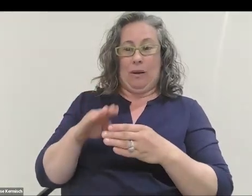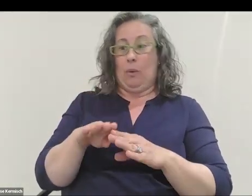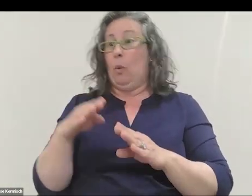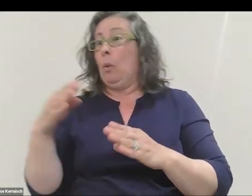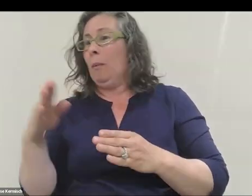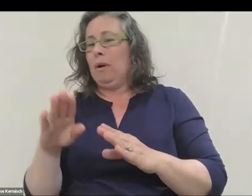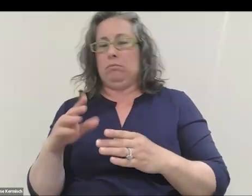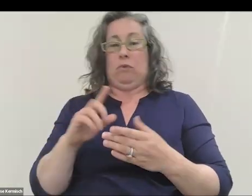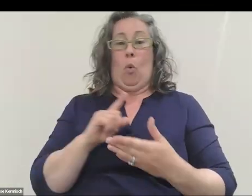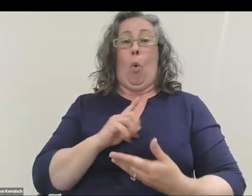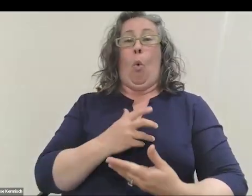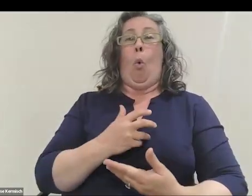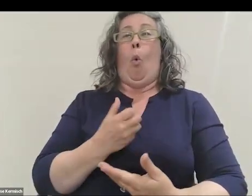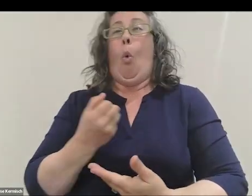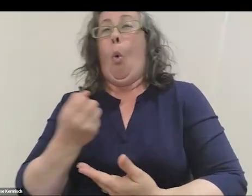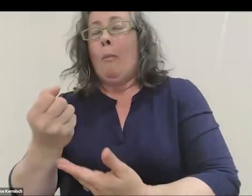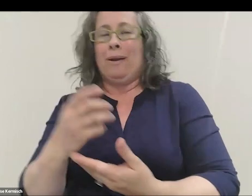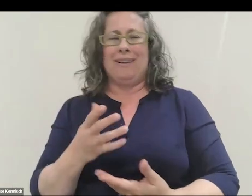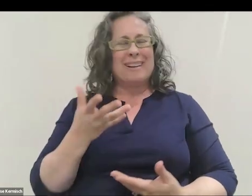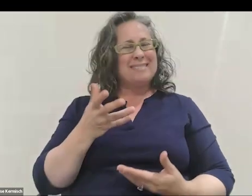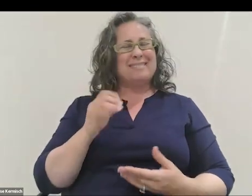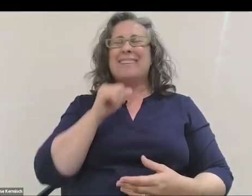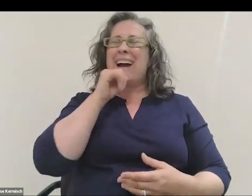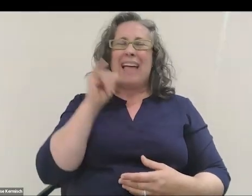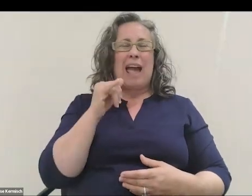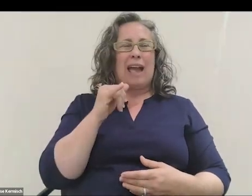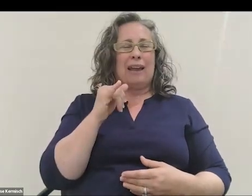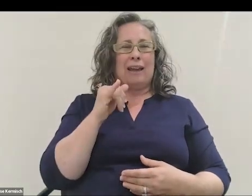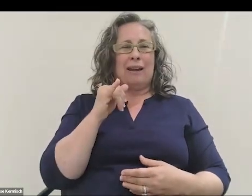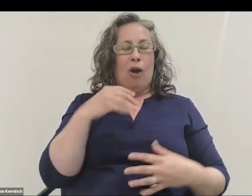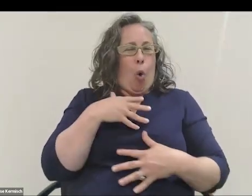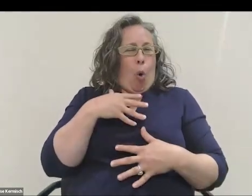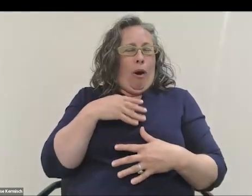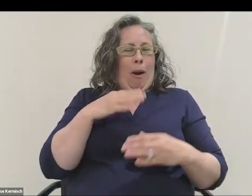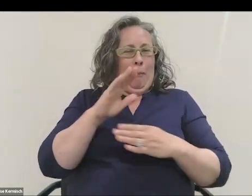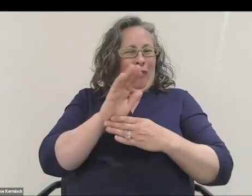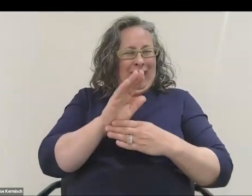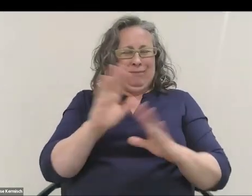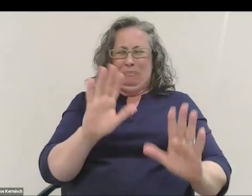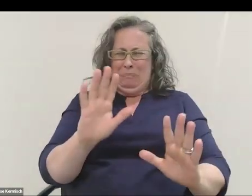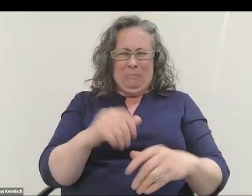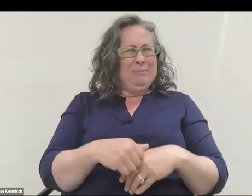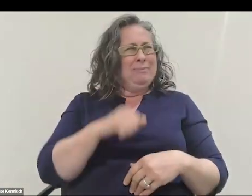It was not like in a horror movie kind of way, where you're almost like a fundamental force